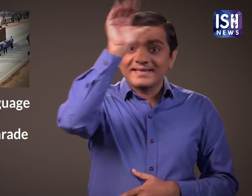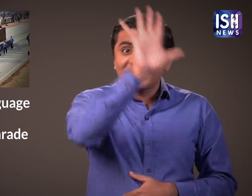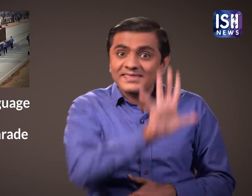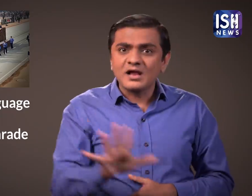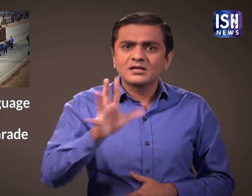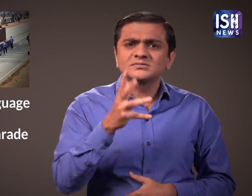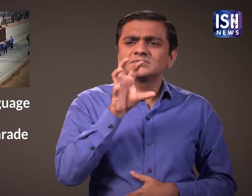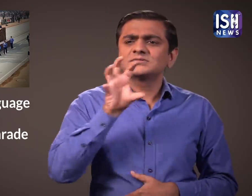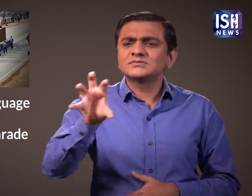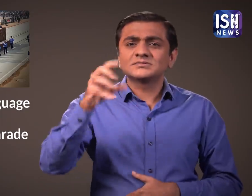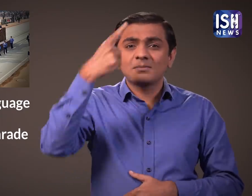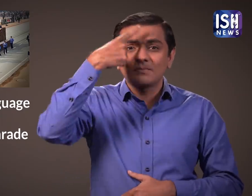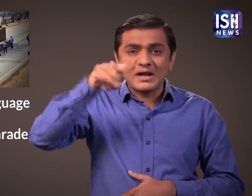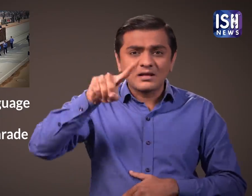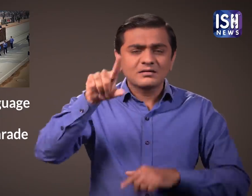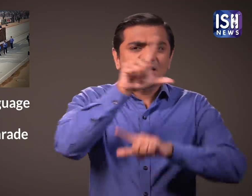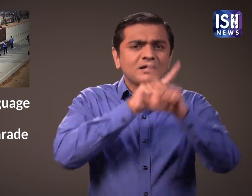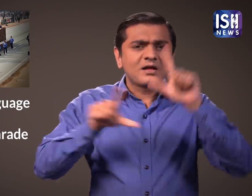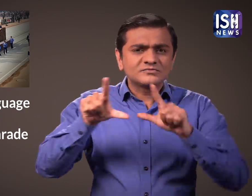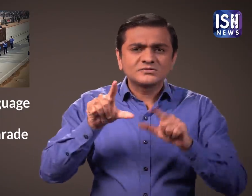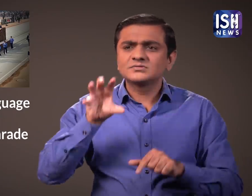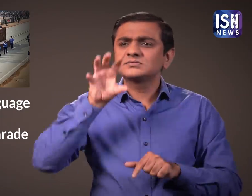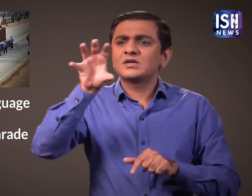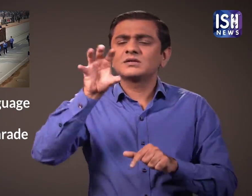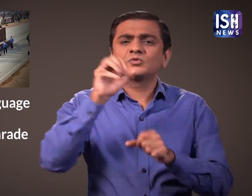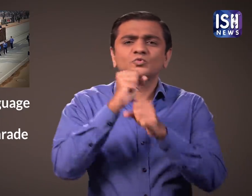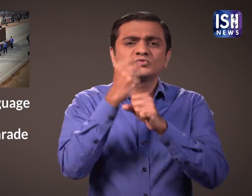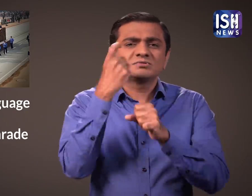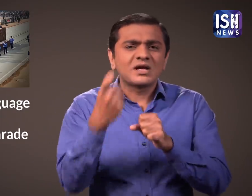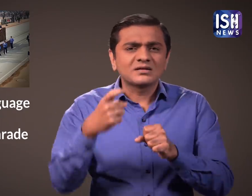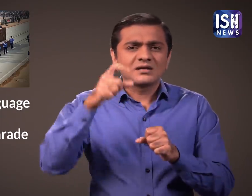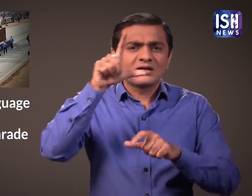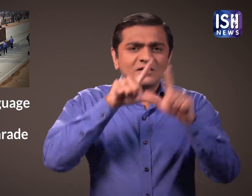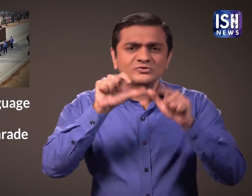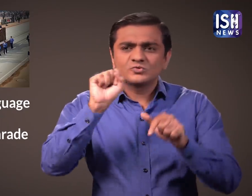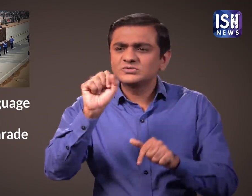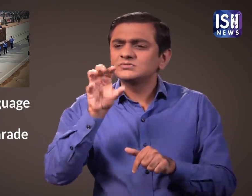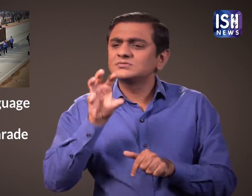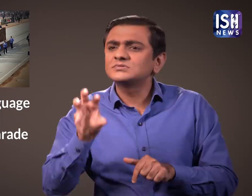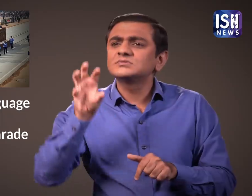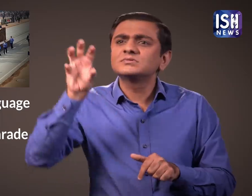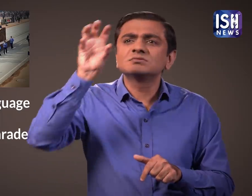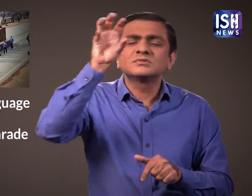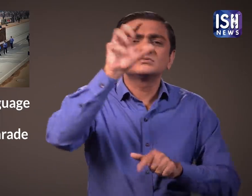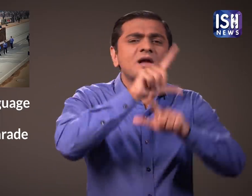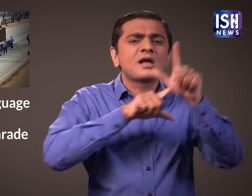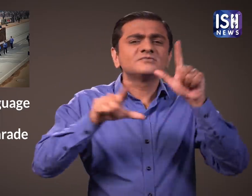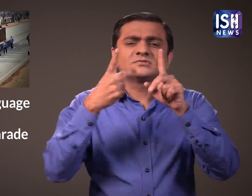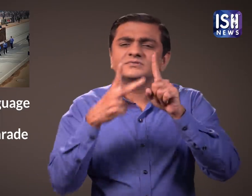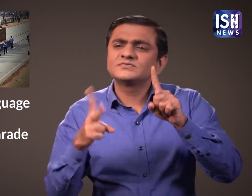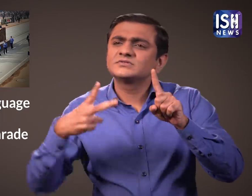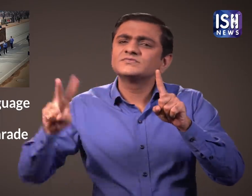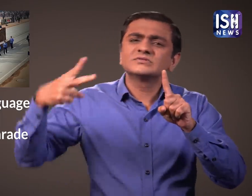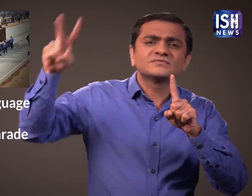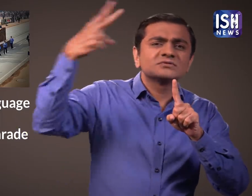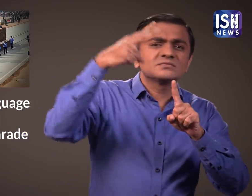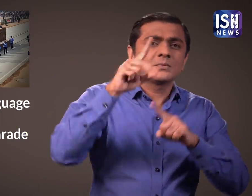In India each state has their own language. Such as Marathi, Gujarati, etc.